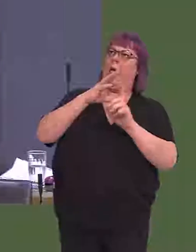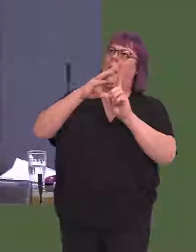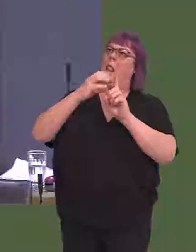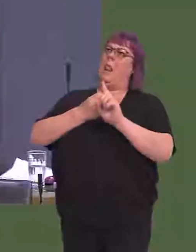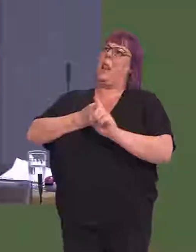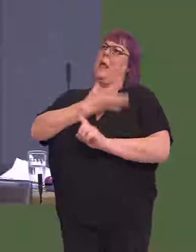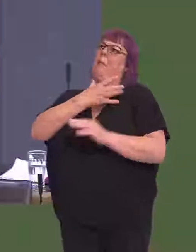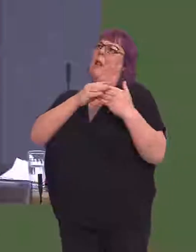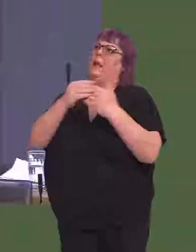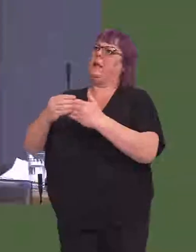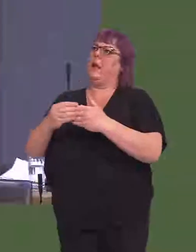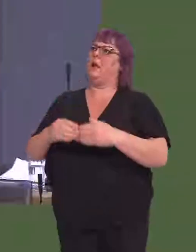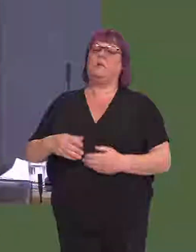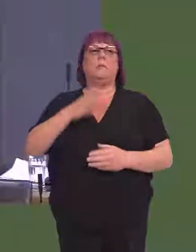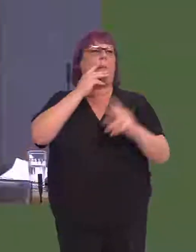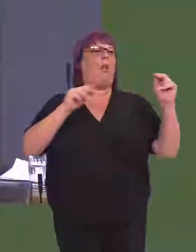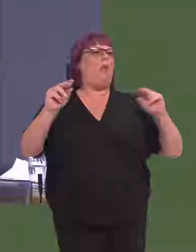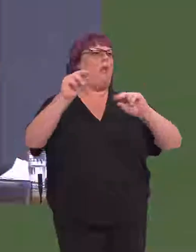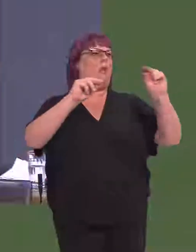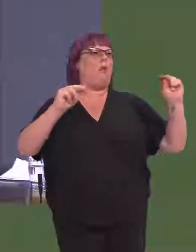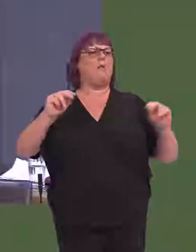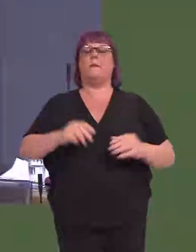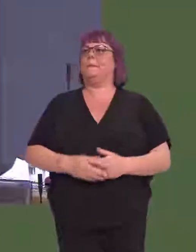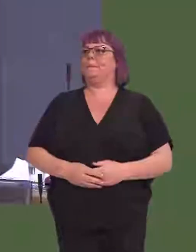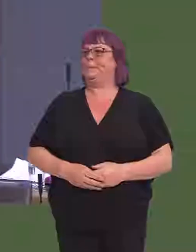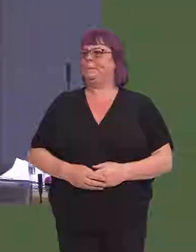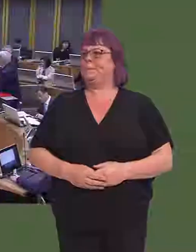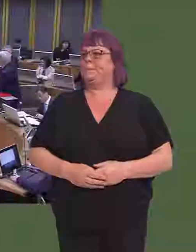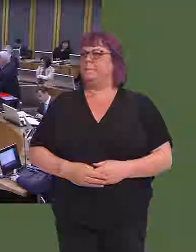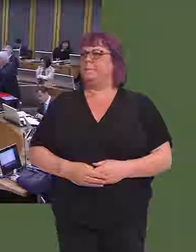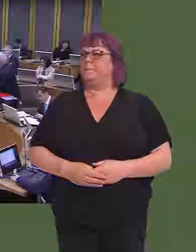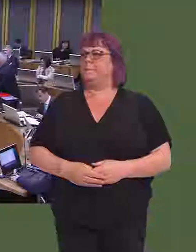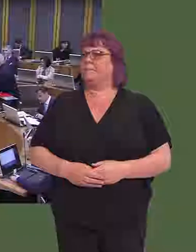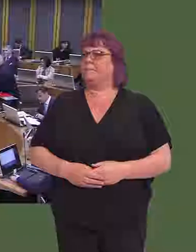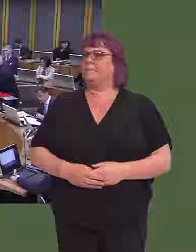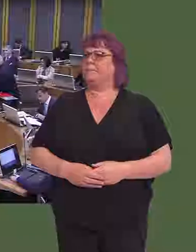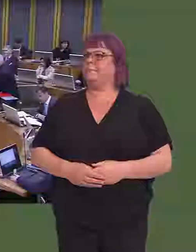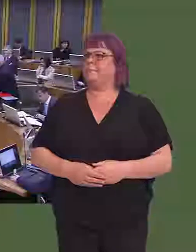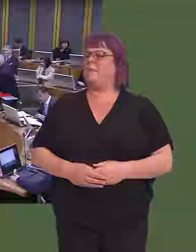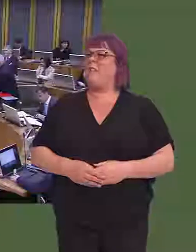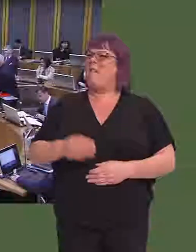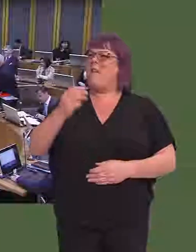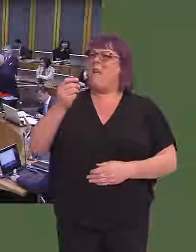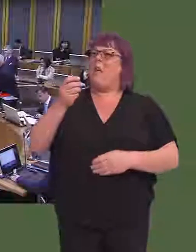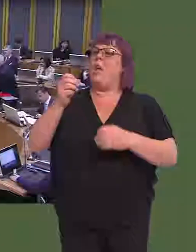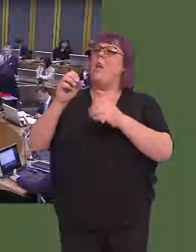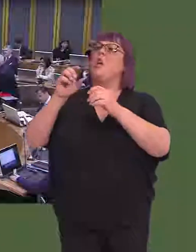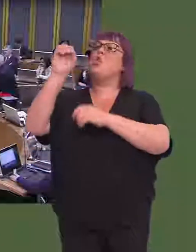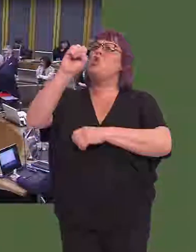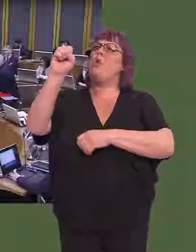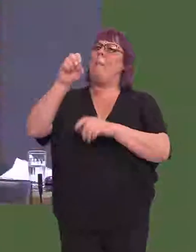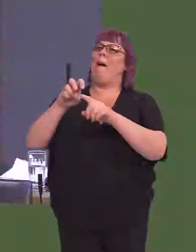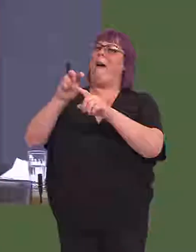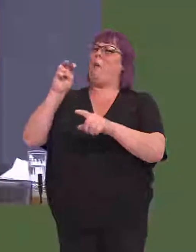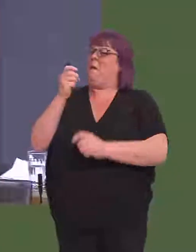It's difficult to find any real benefits to exiting the EU, but there was one tiny sliver